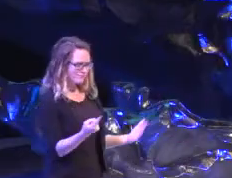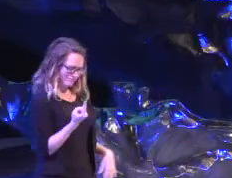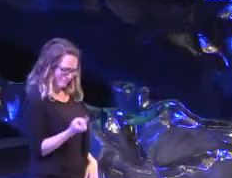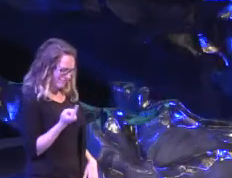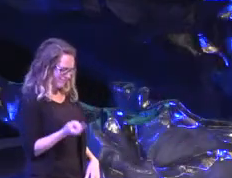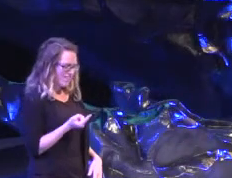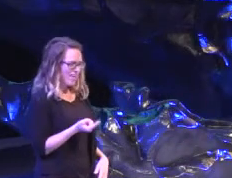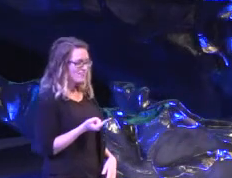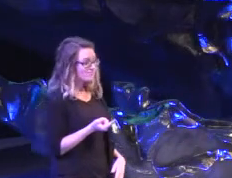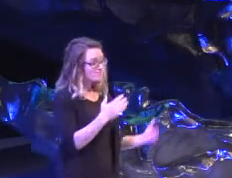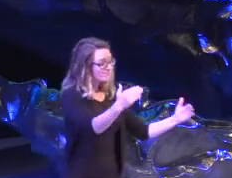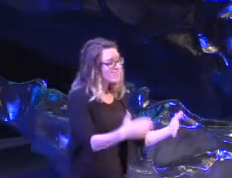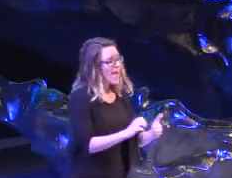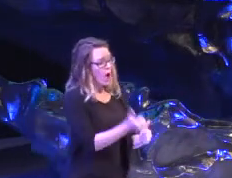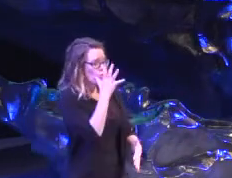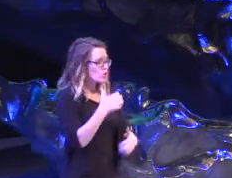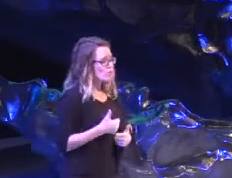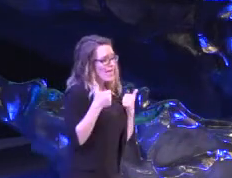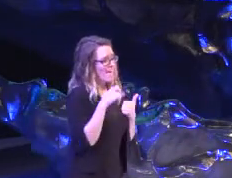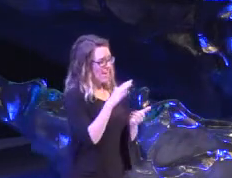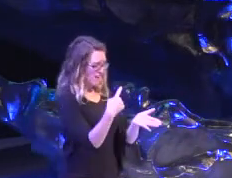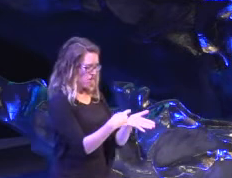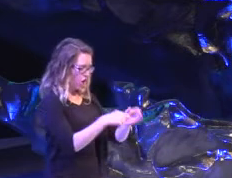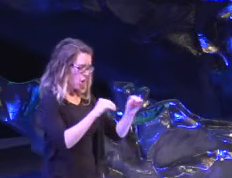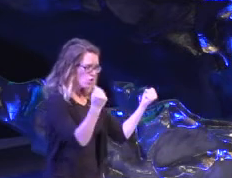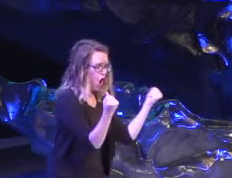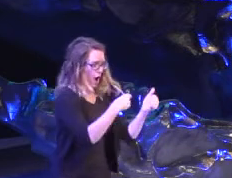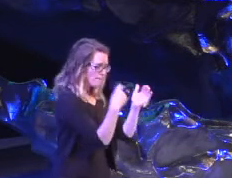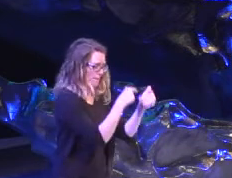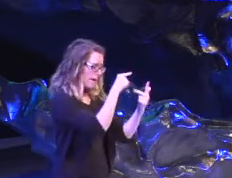And how you gonna live, you can't afford no cars